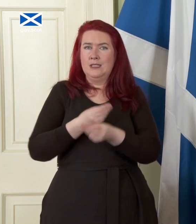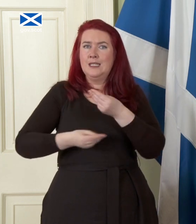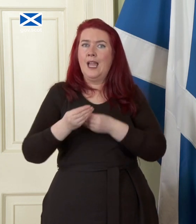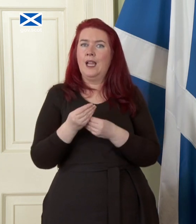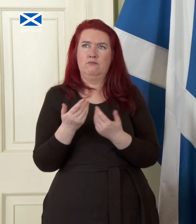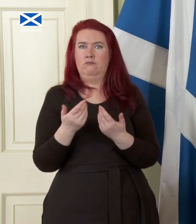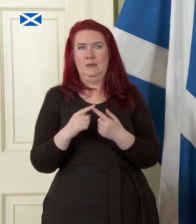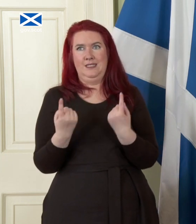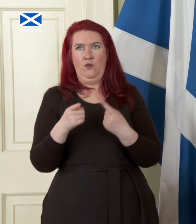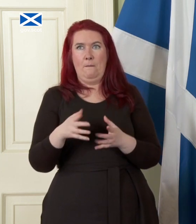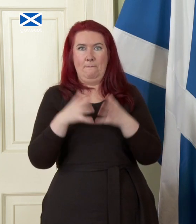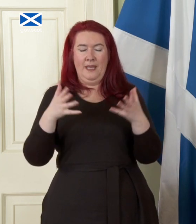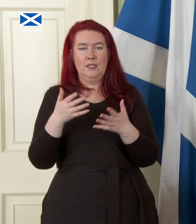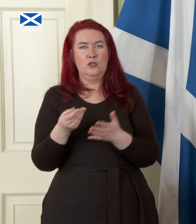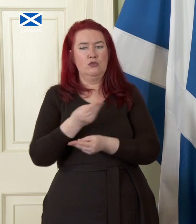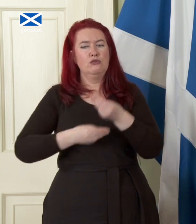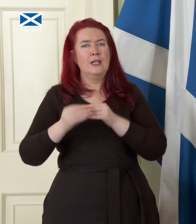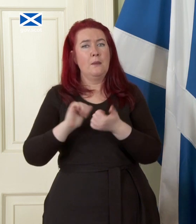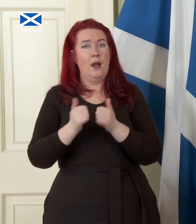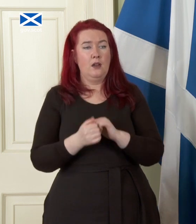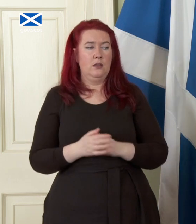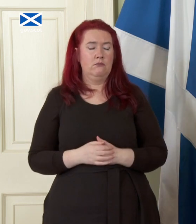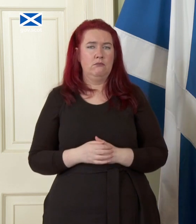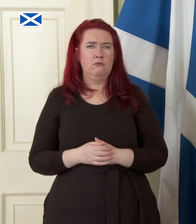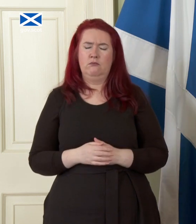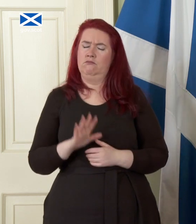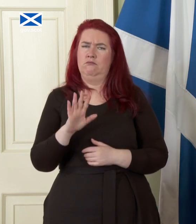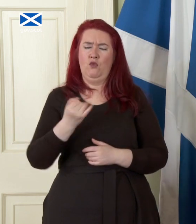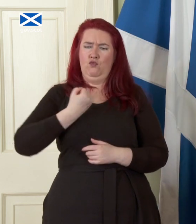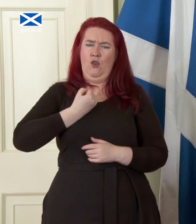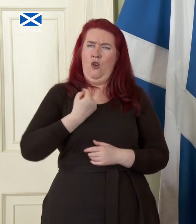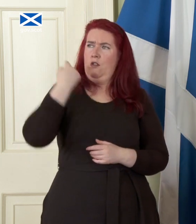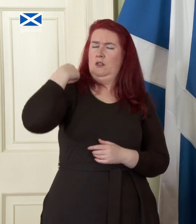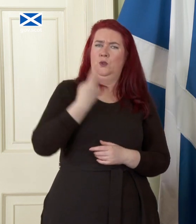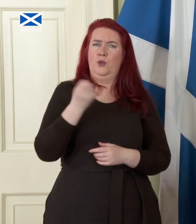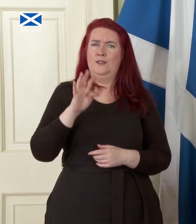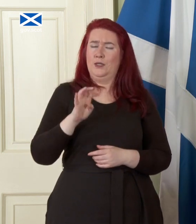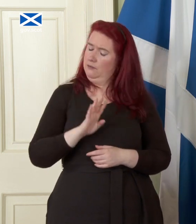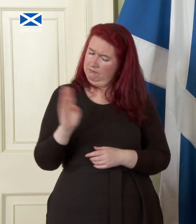our biggest trading partner um I don't think we were wrong in 2014 I think a currency Union